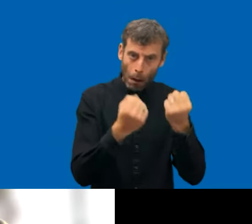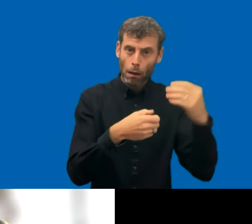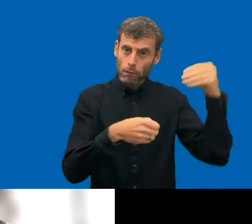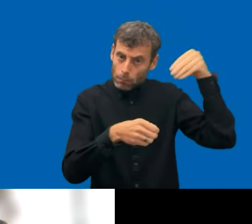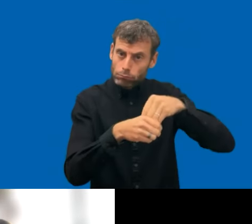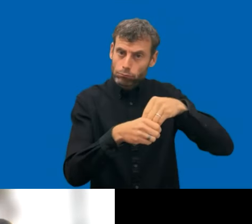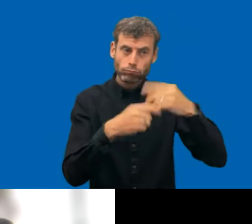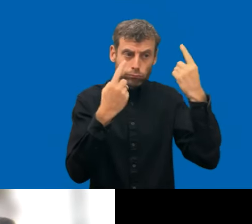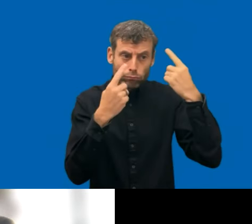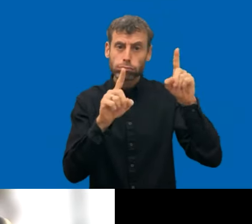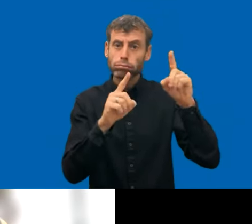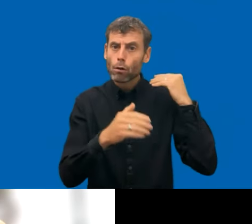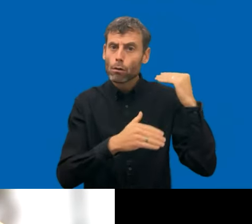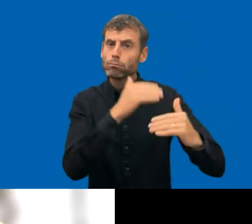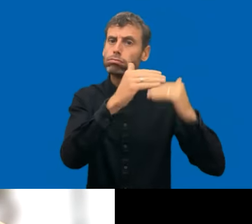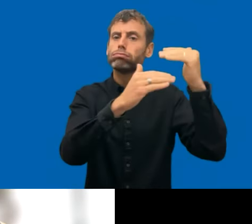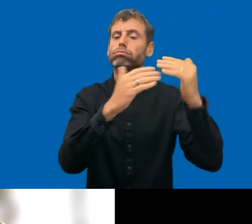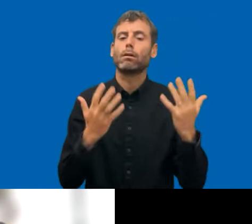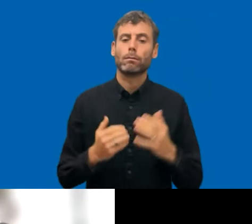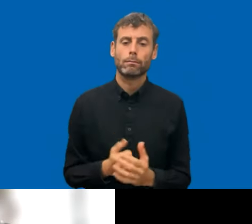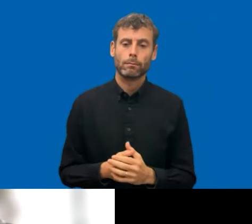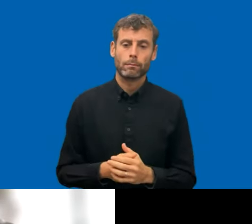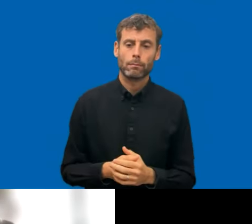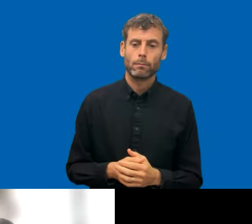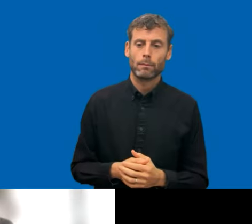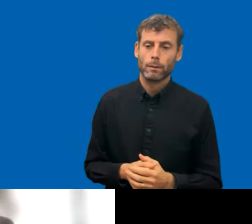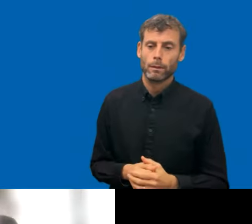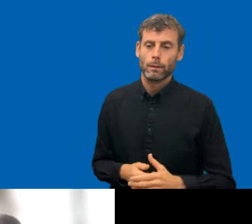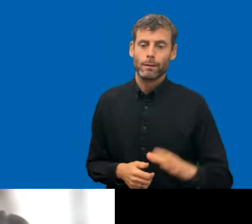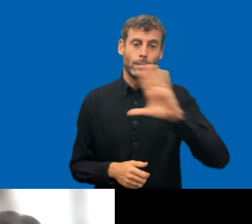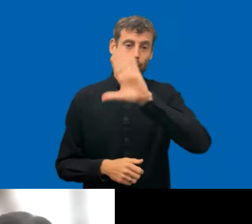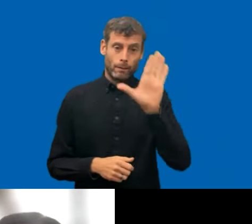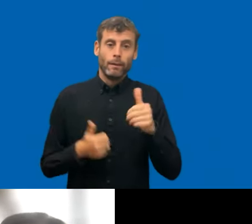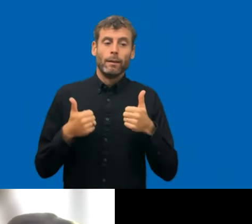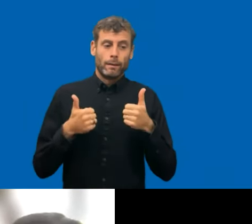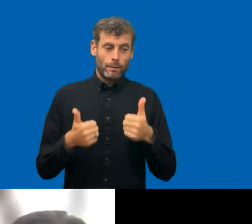Hello, good morning, everybody. I'm hope I'm able to hear. Happy birthday and